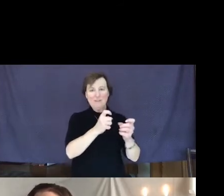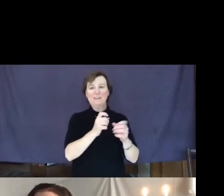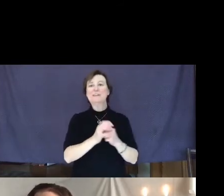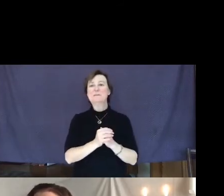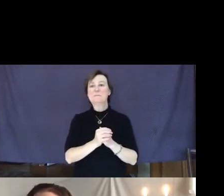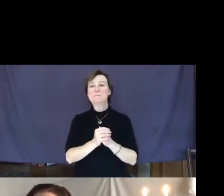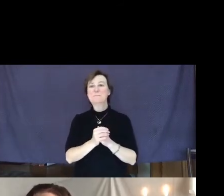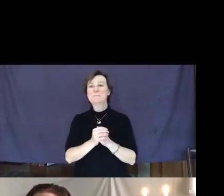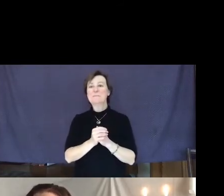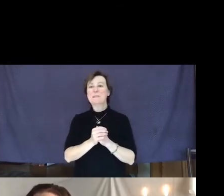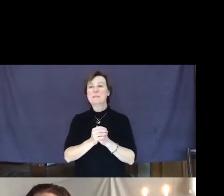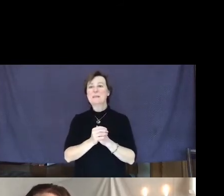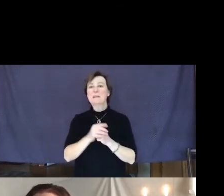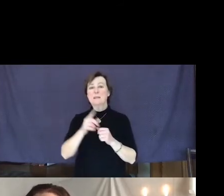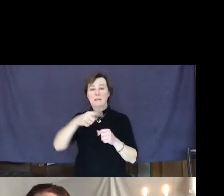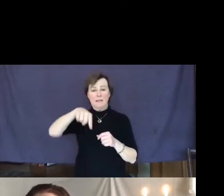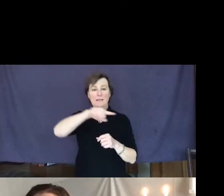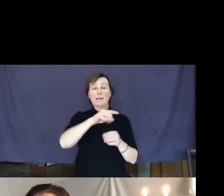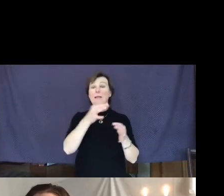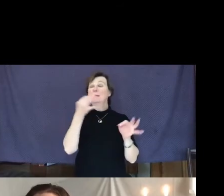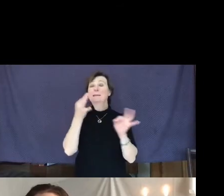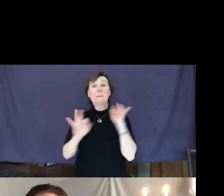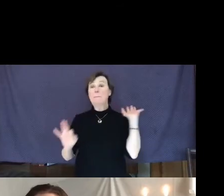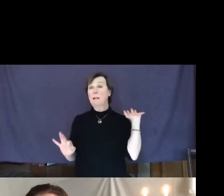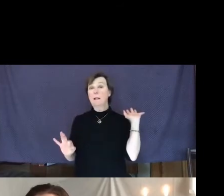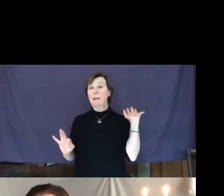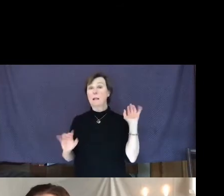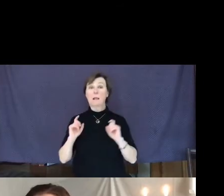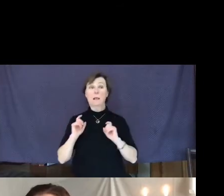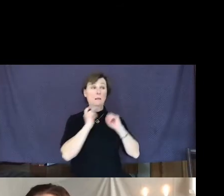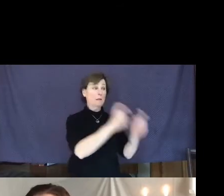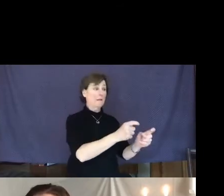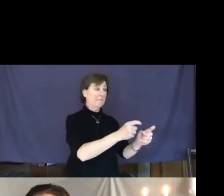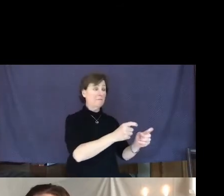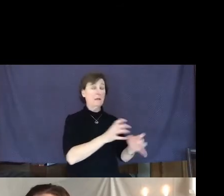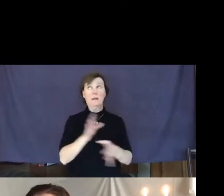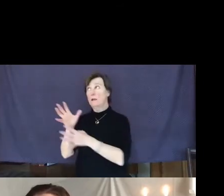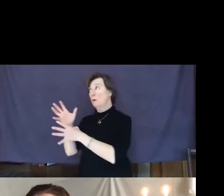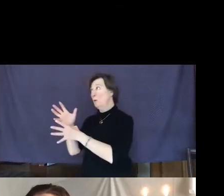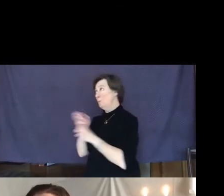They simply give and receive.